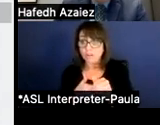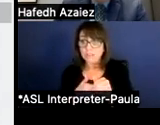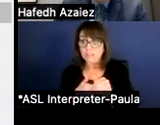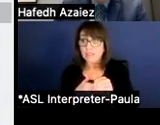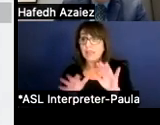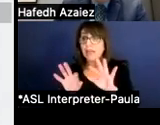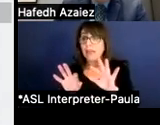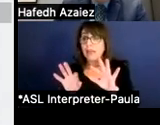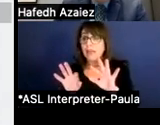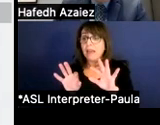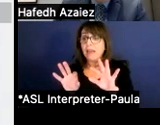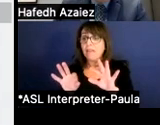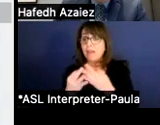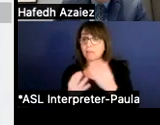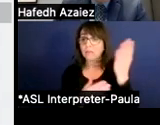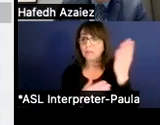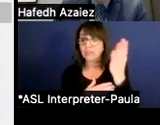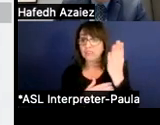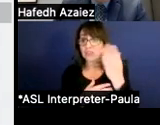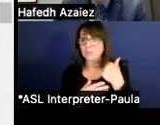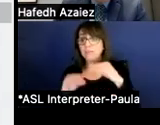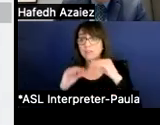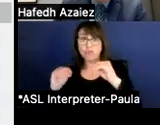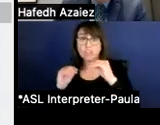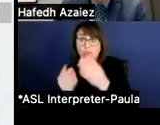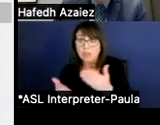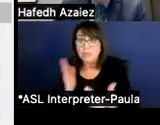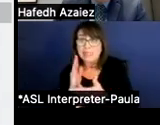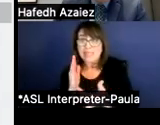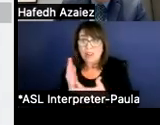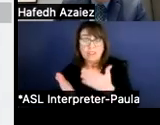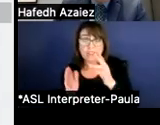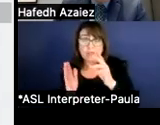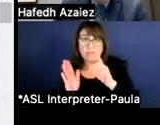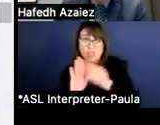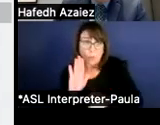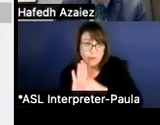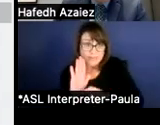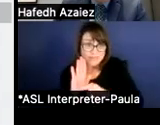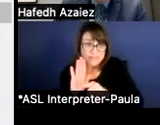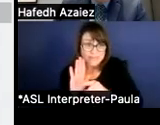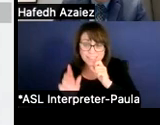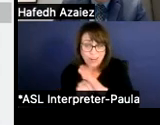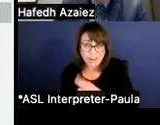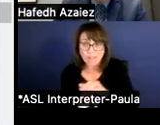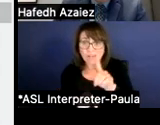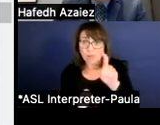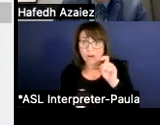we have an instructional material technology shortage of a million dollars. But through updates on legislature,